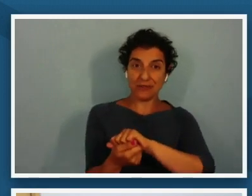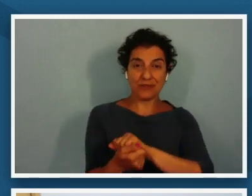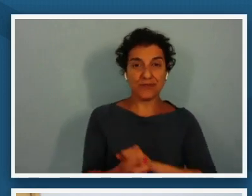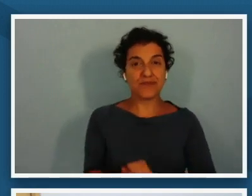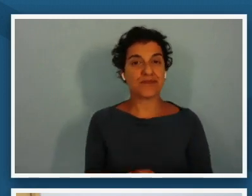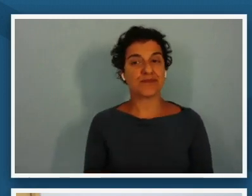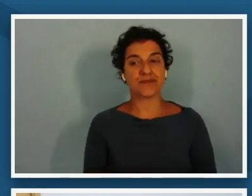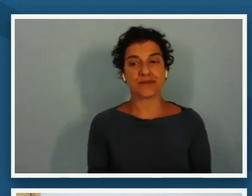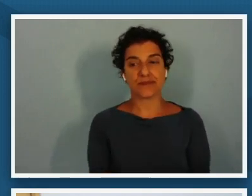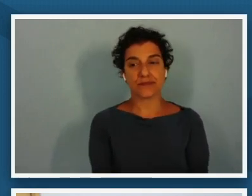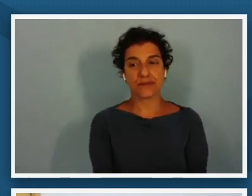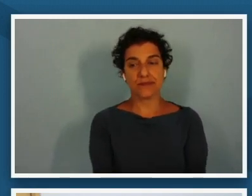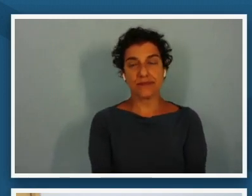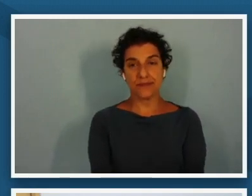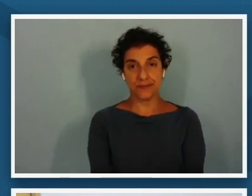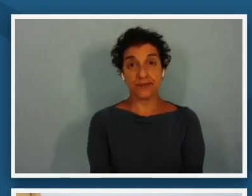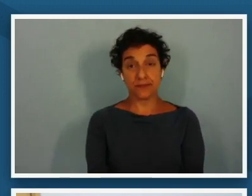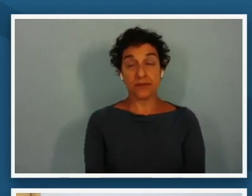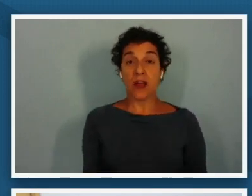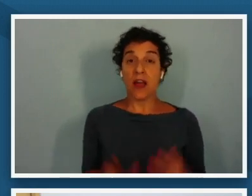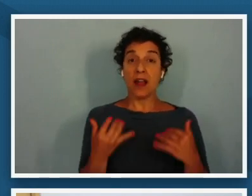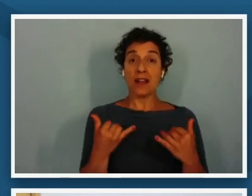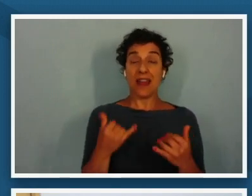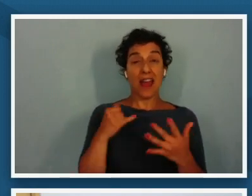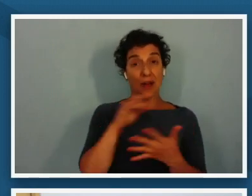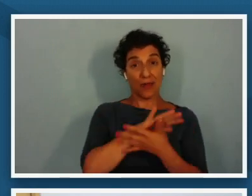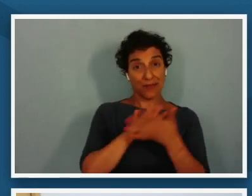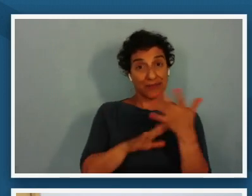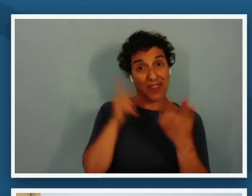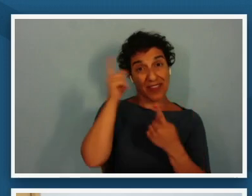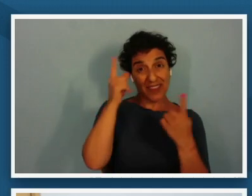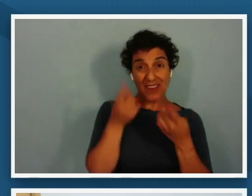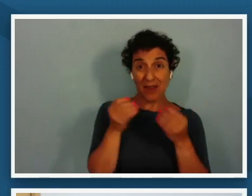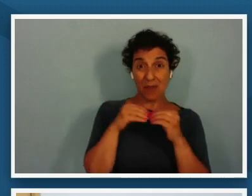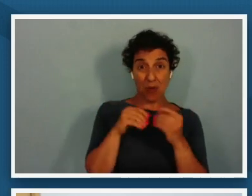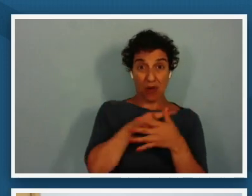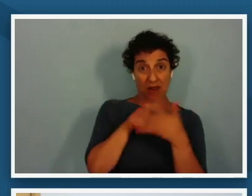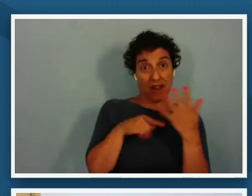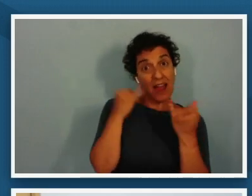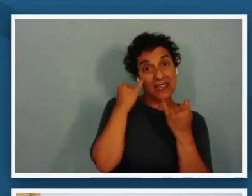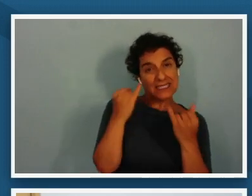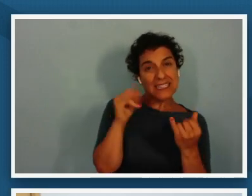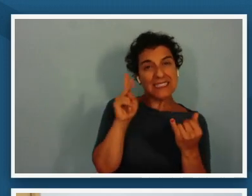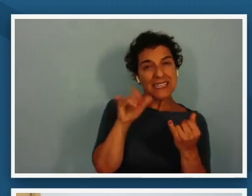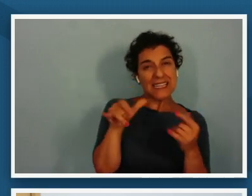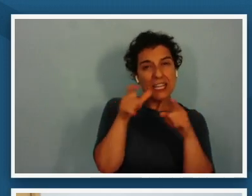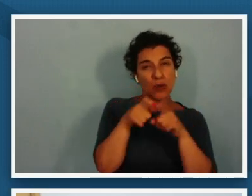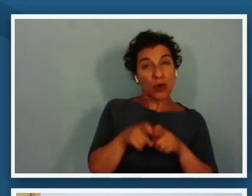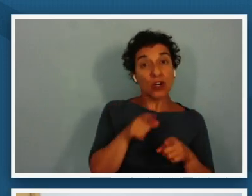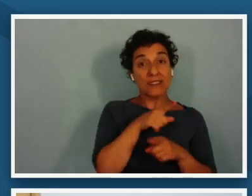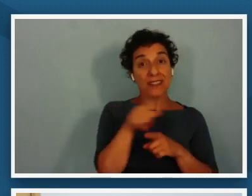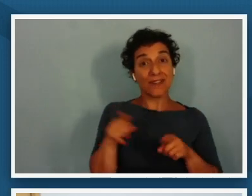let's begin applying and thinking more about some of these ideas and keywords